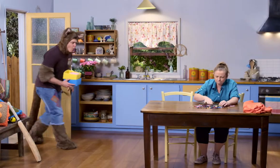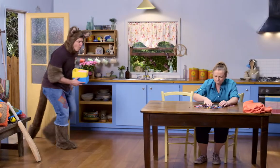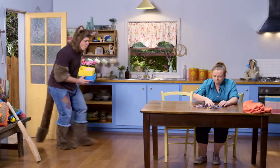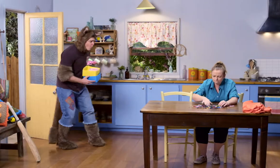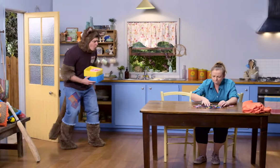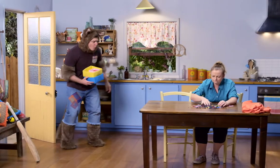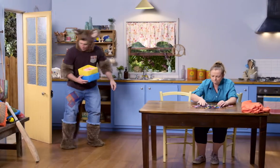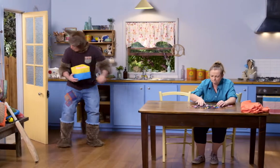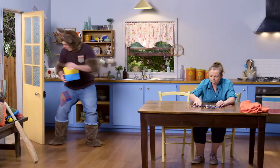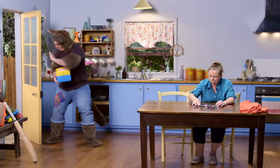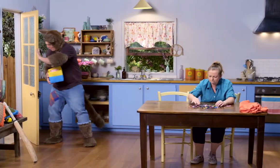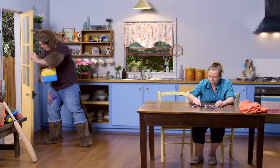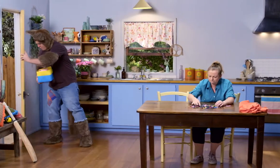Oh! Oh...